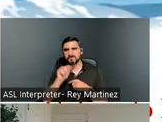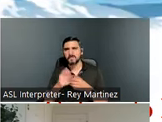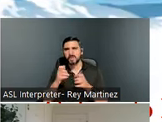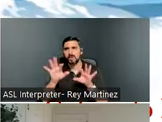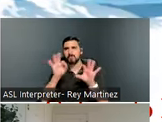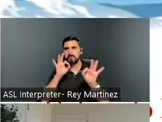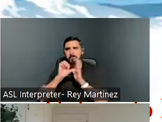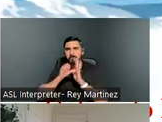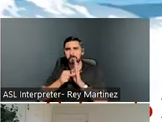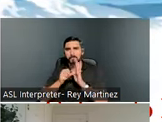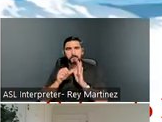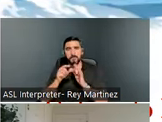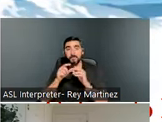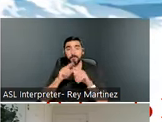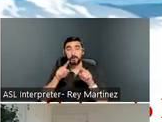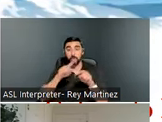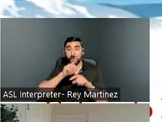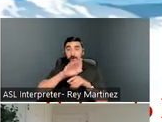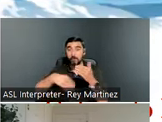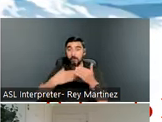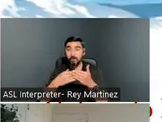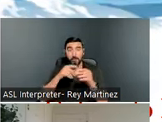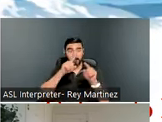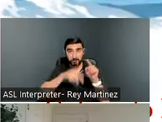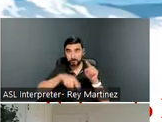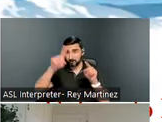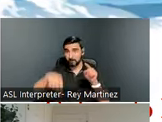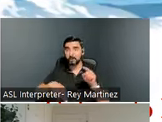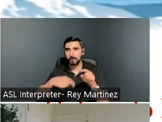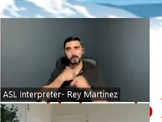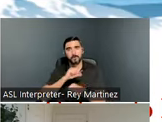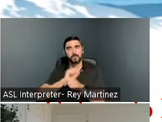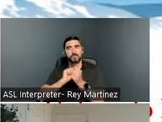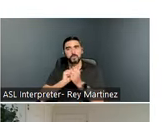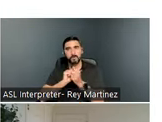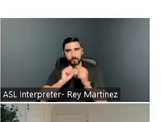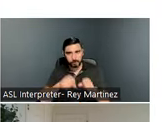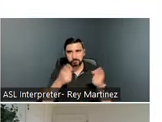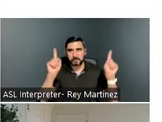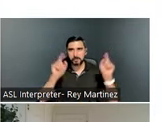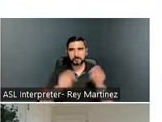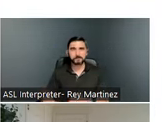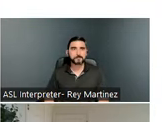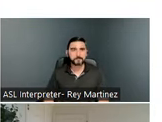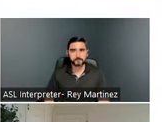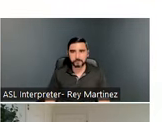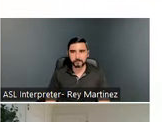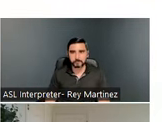but we couldn’t have done it without this entire community. Next slide.